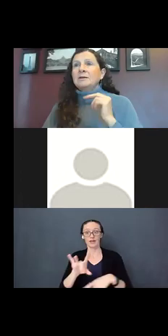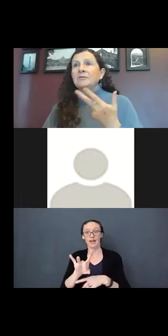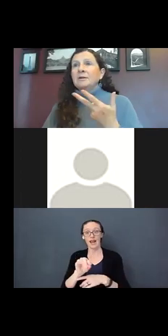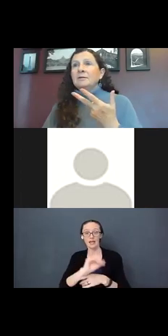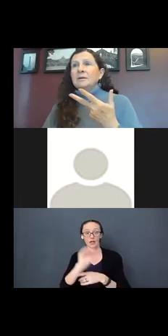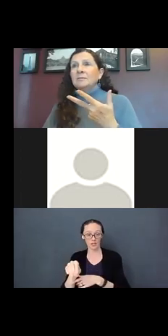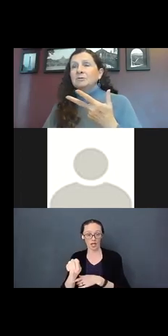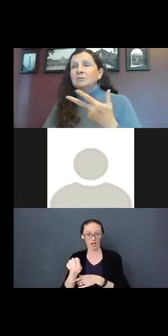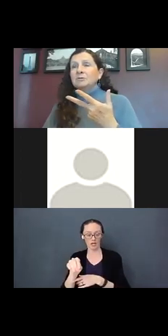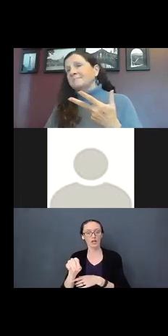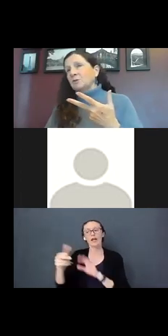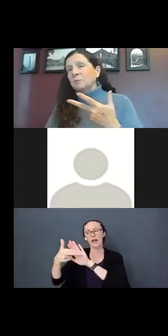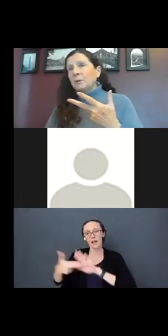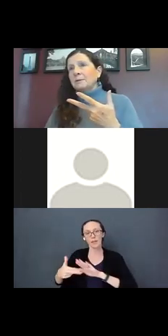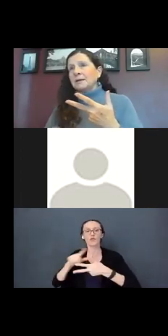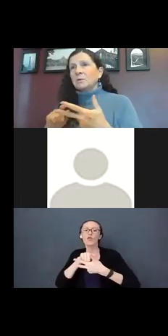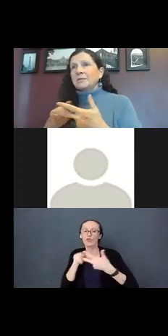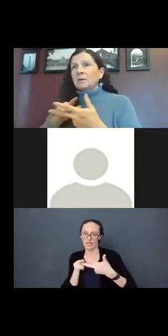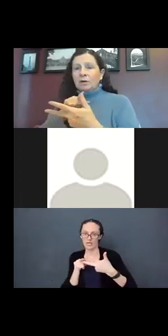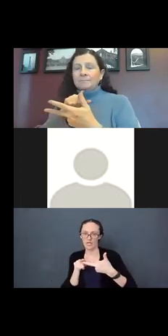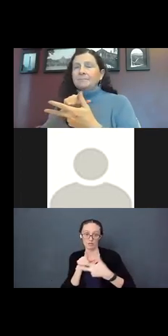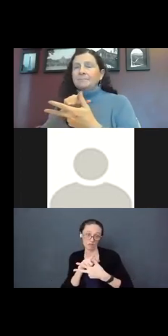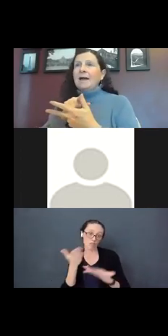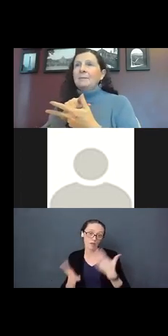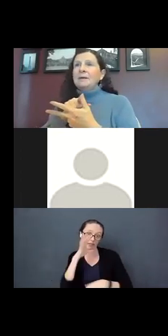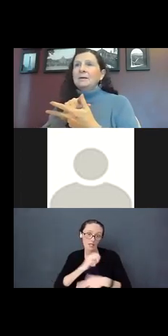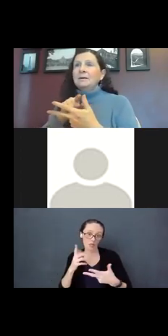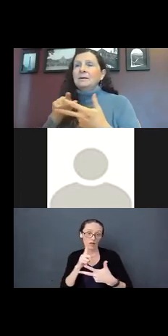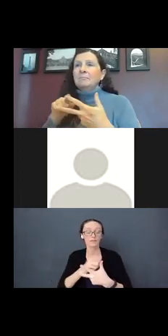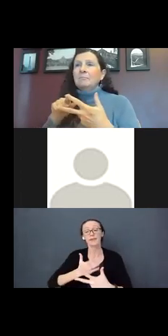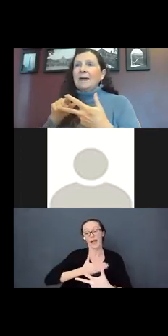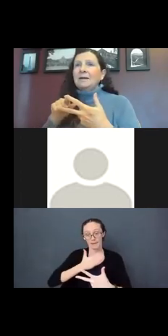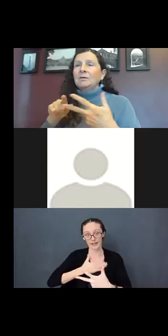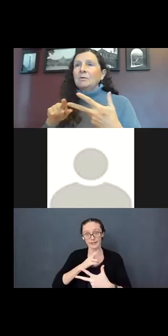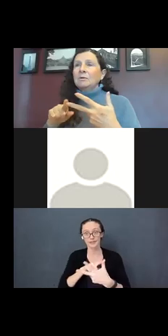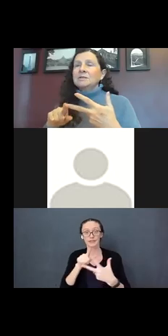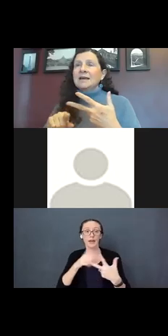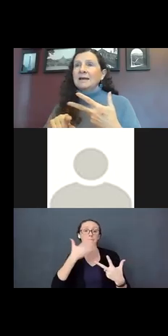different emotions. You can probably guest what they were: happy, mad, or sad.